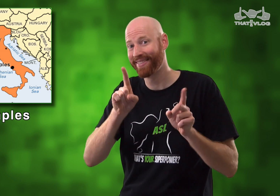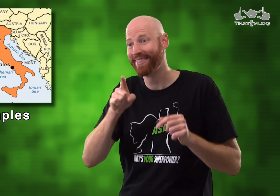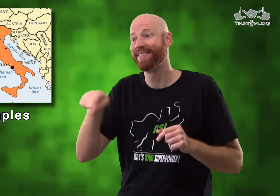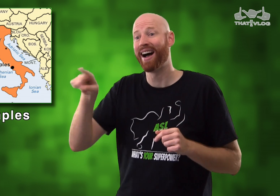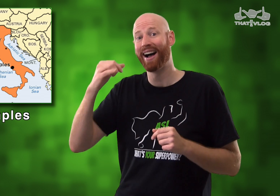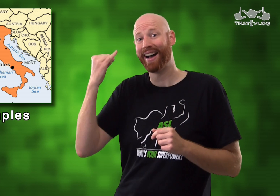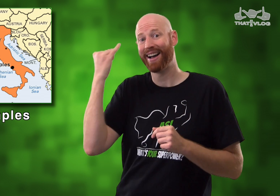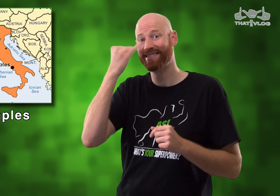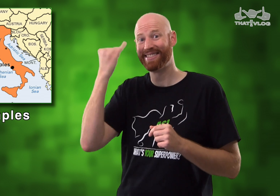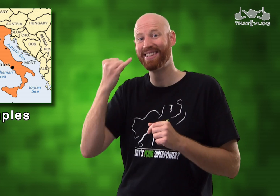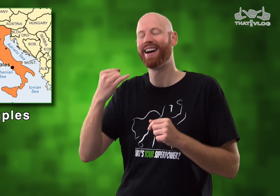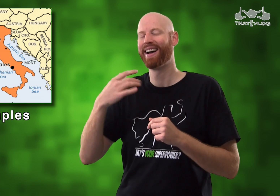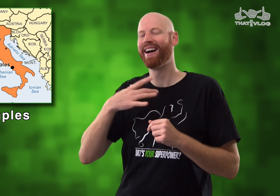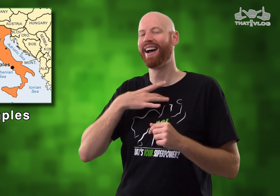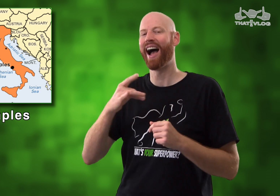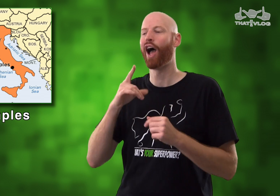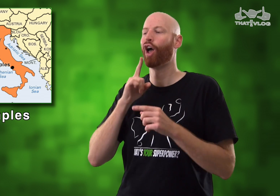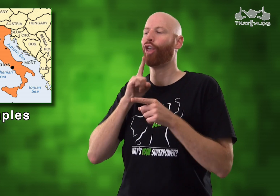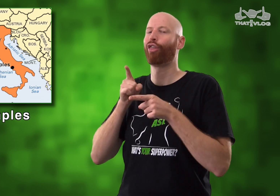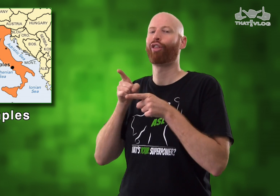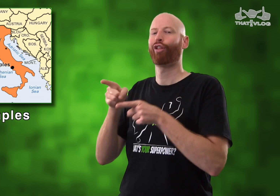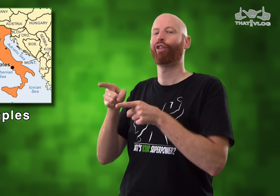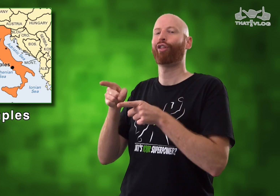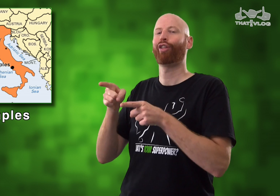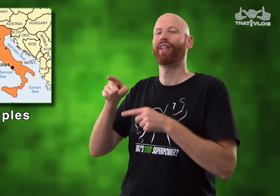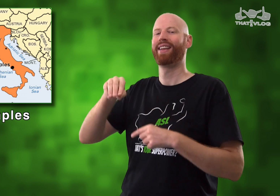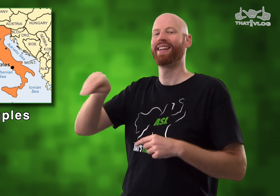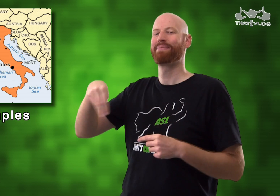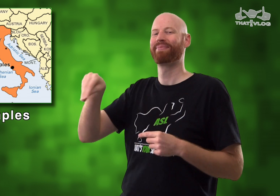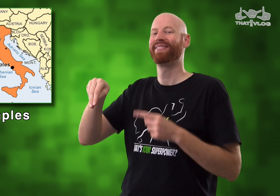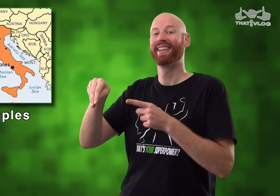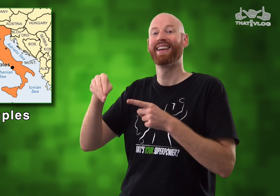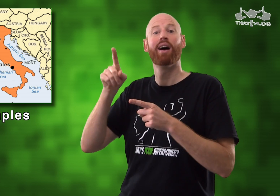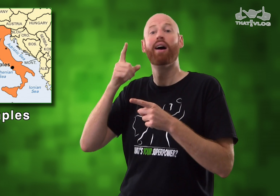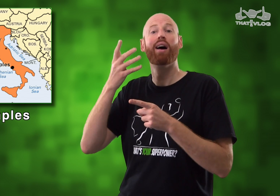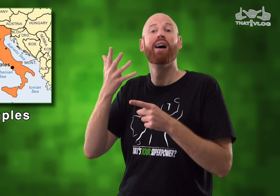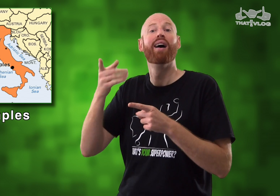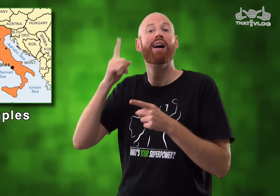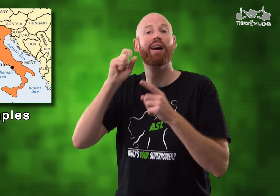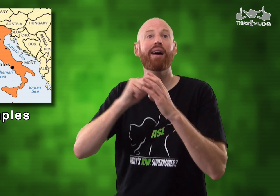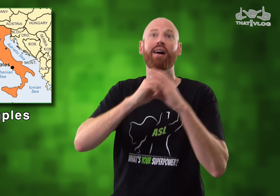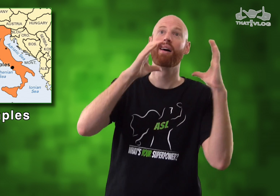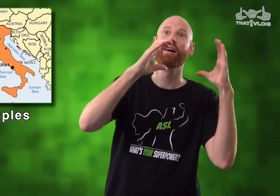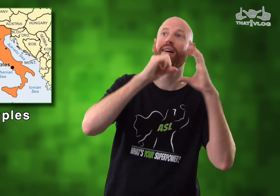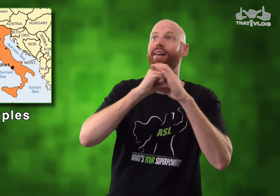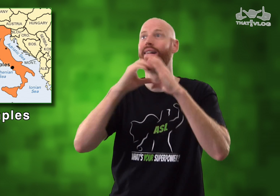the sign for "Naples". However, there were a few ideas and I like some of the jokes they made about the city of